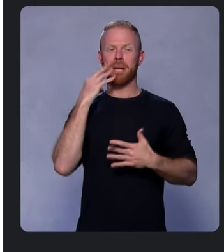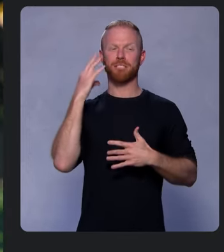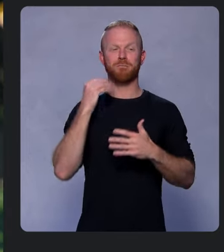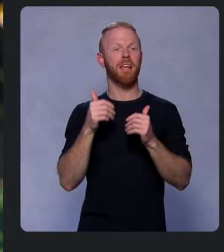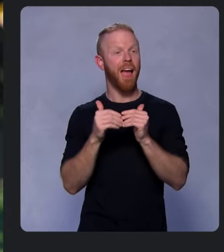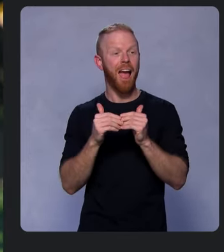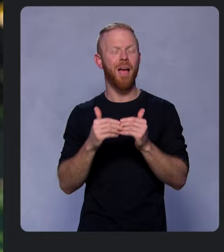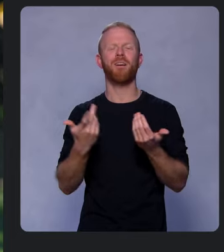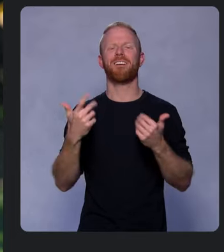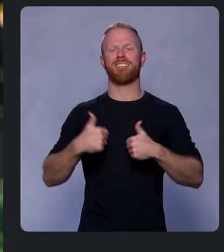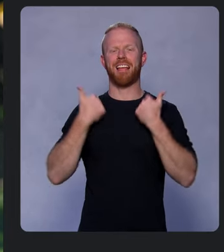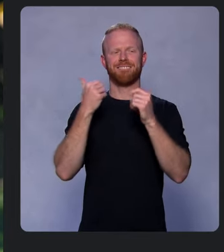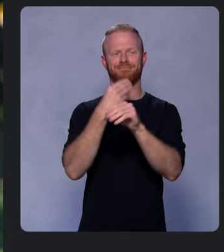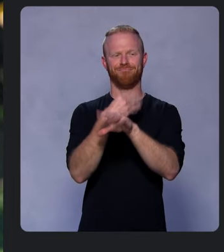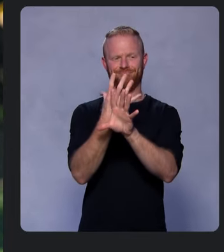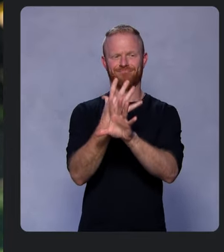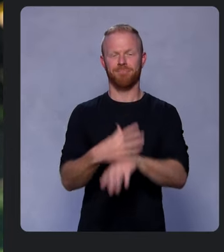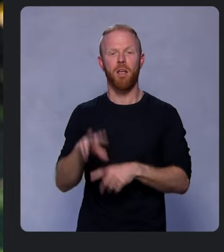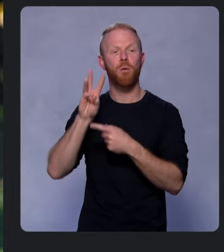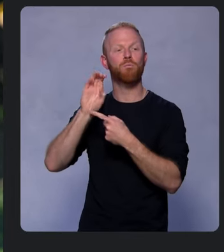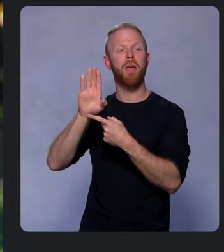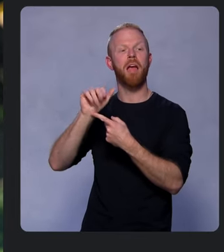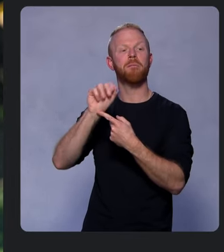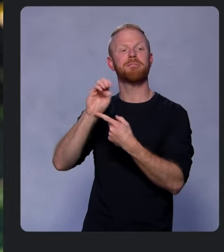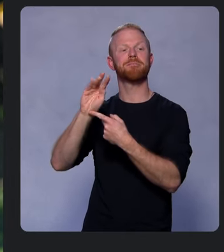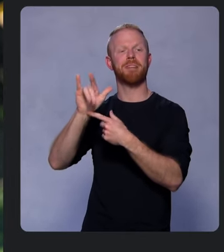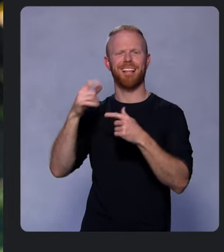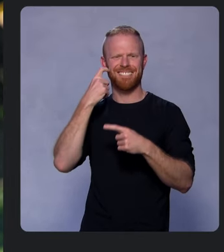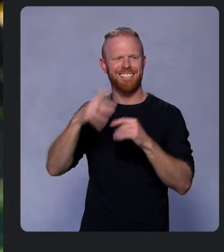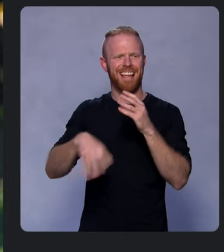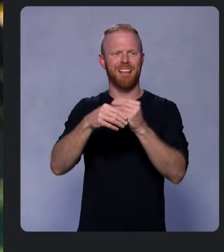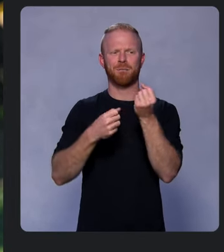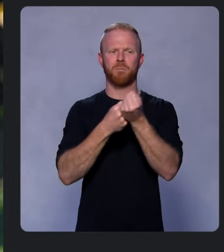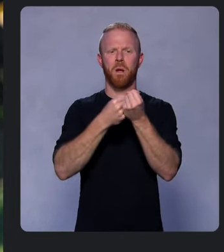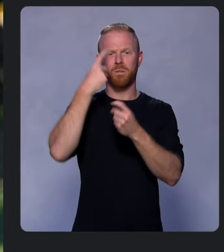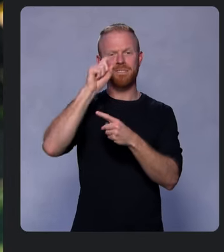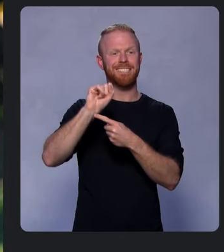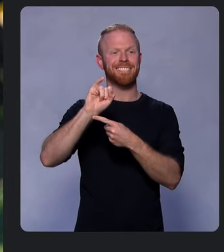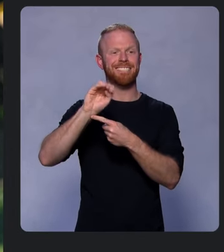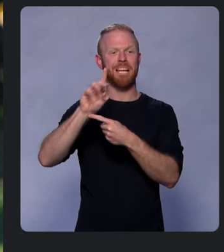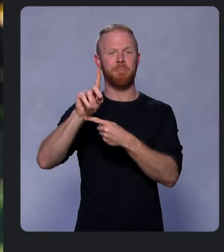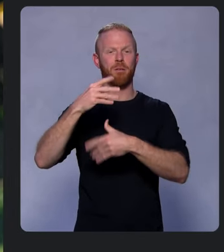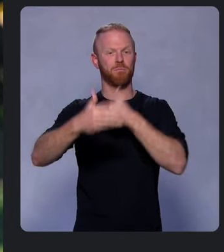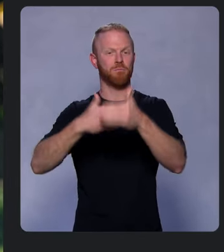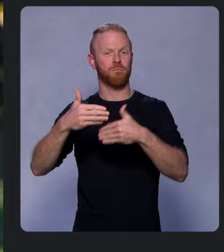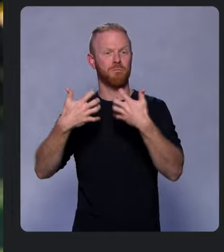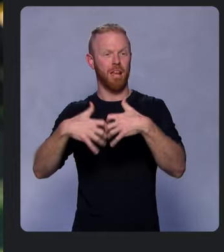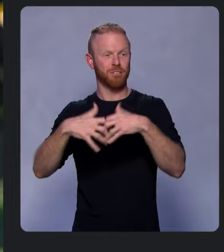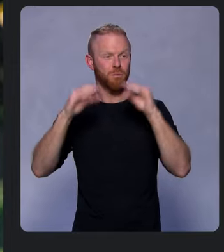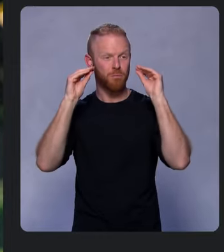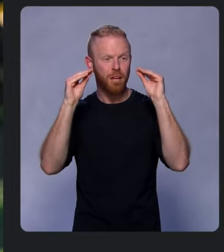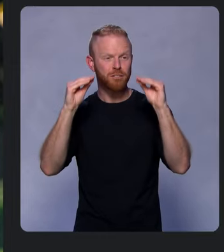And WebAssembly’s recently added support for SIMD processor instructions, dramatically reduced CPU overhead